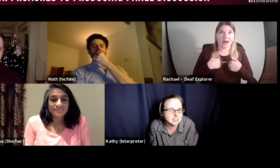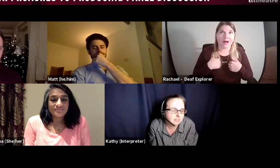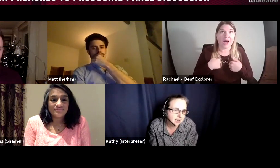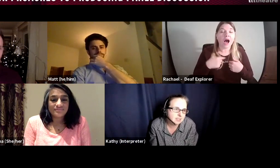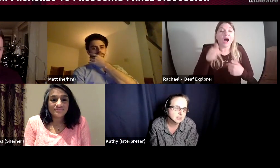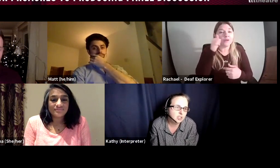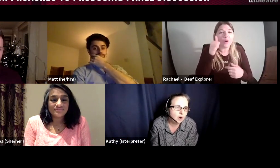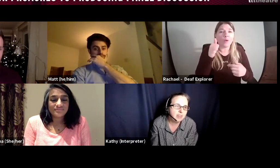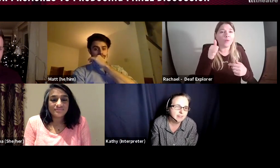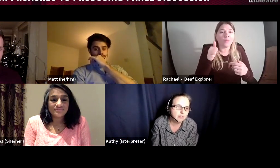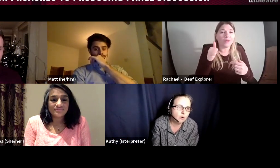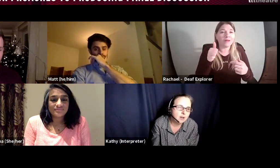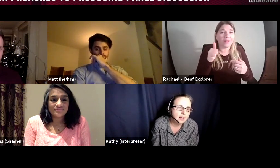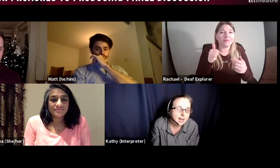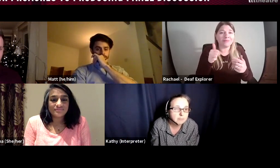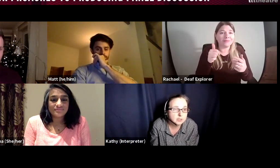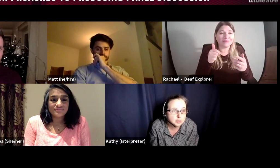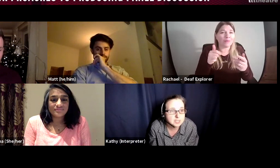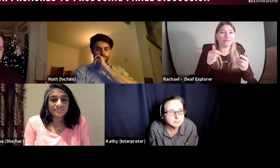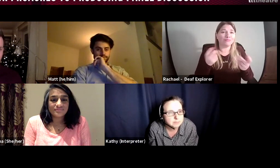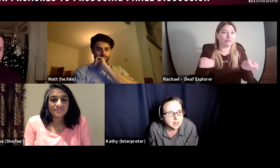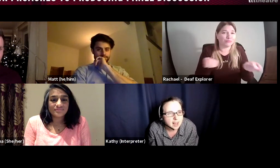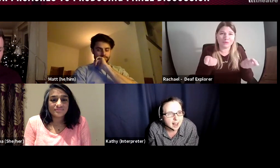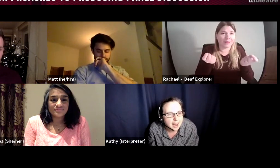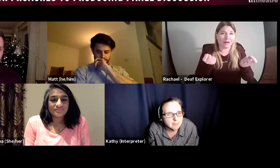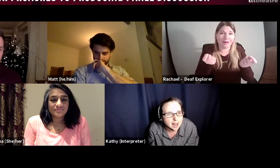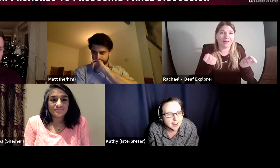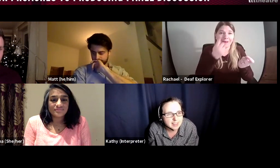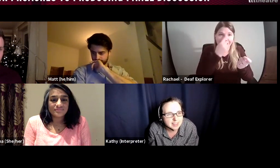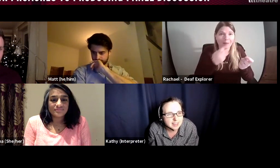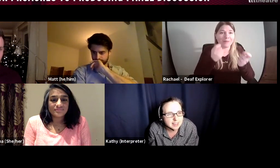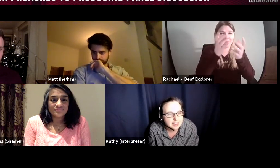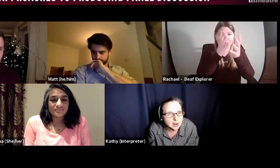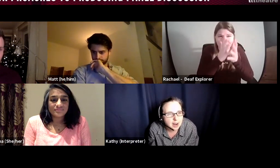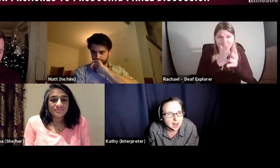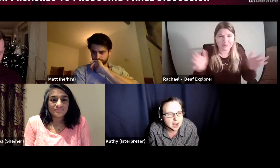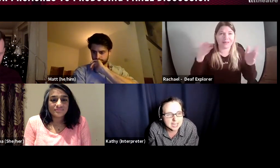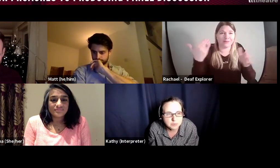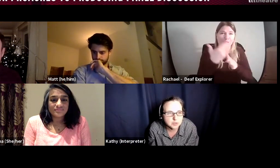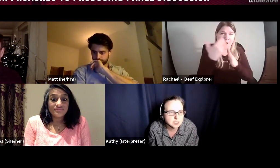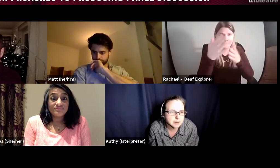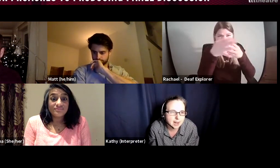event. You are therefore a producer. And I think as we've talked about,